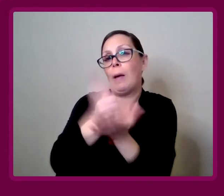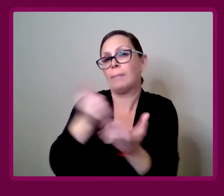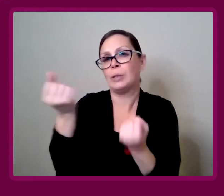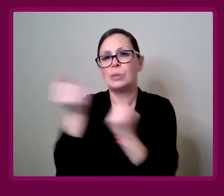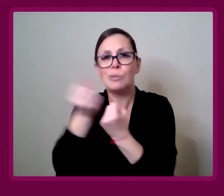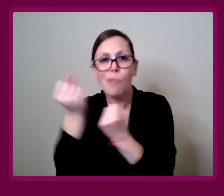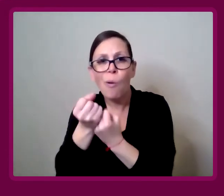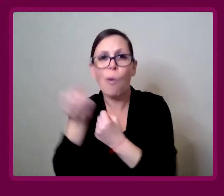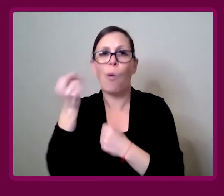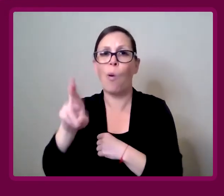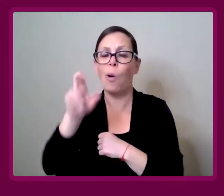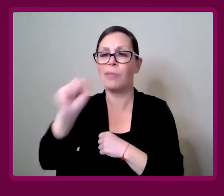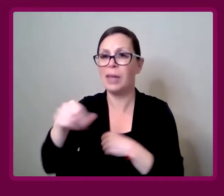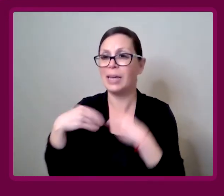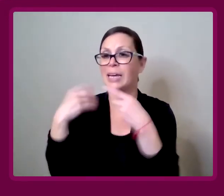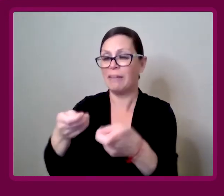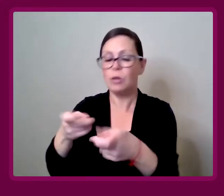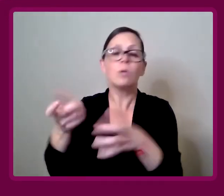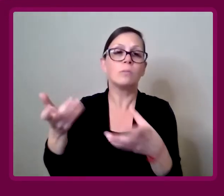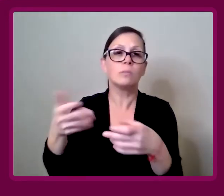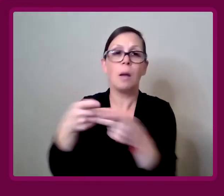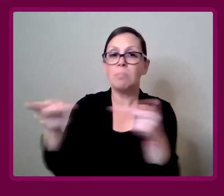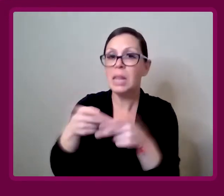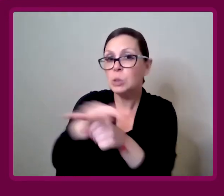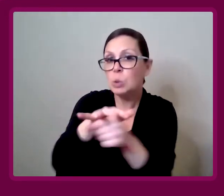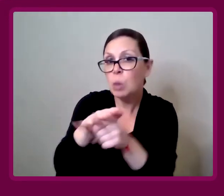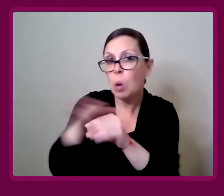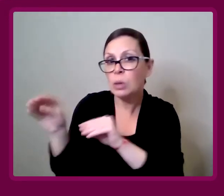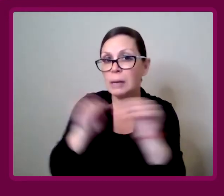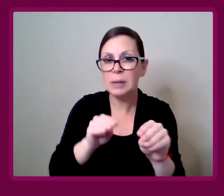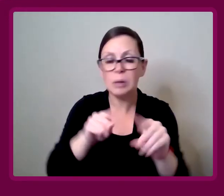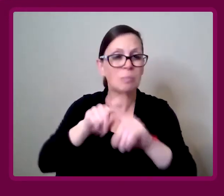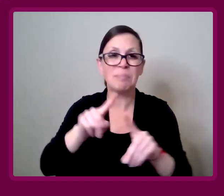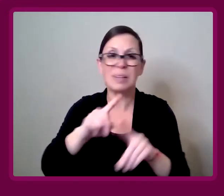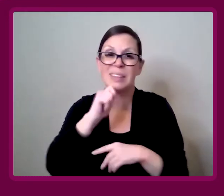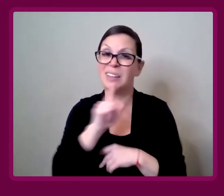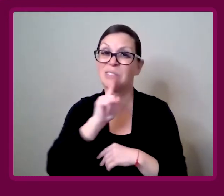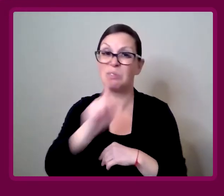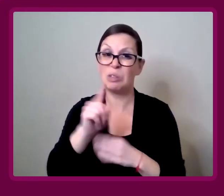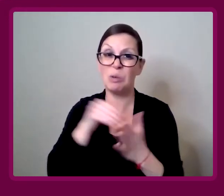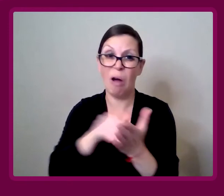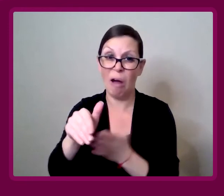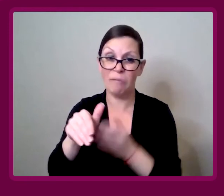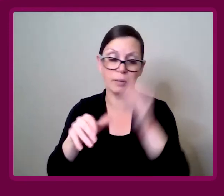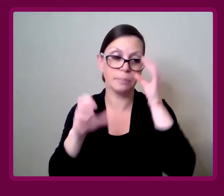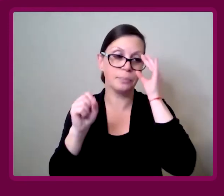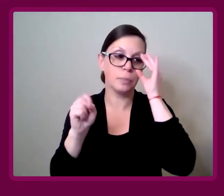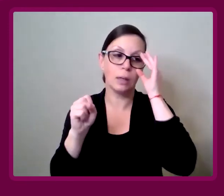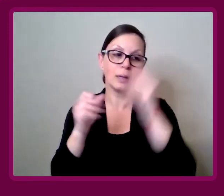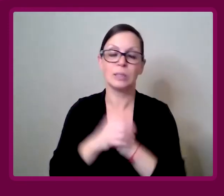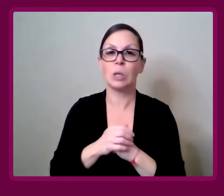Or there'll be somewhere for you to move to locally." That just isn't the case often.